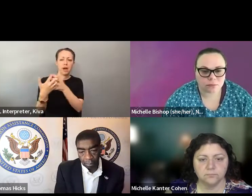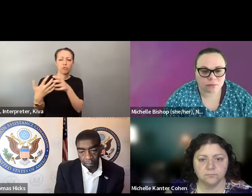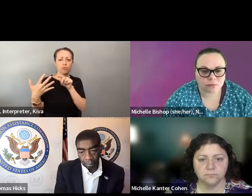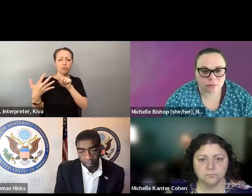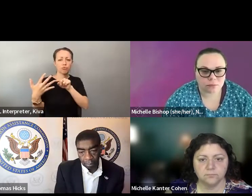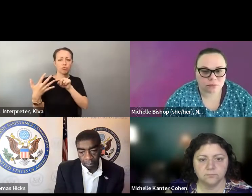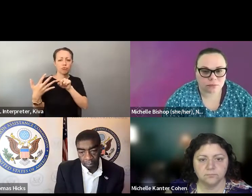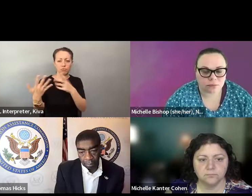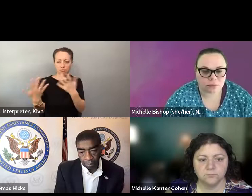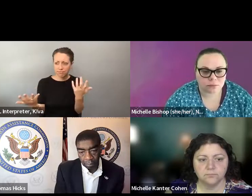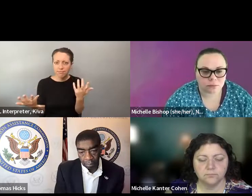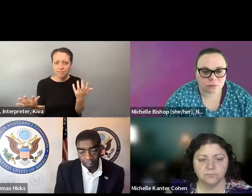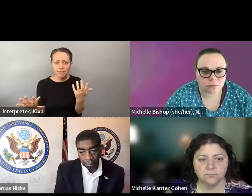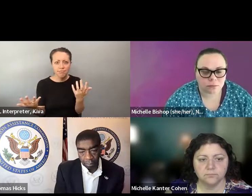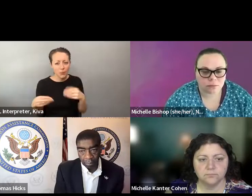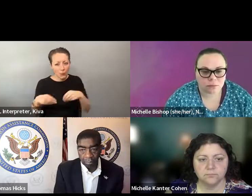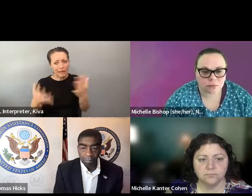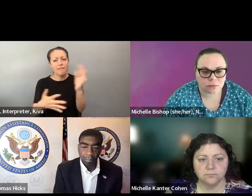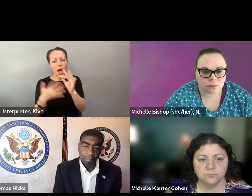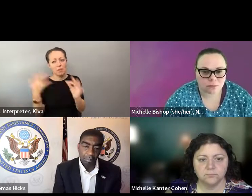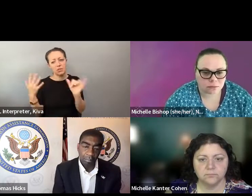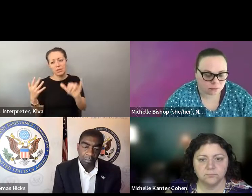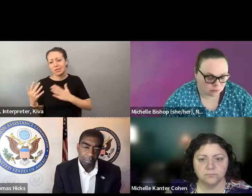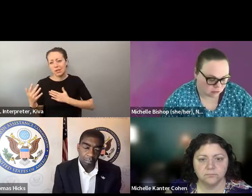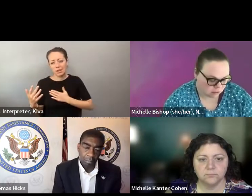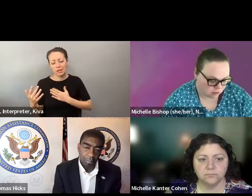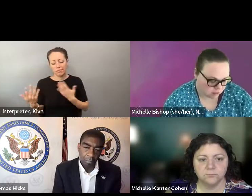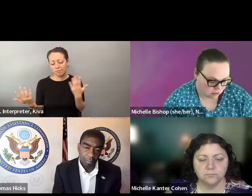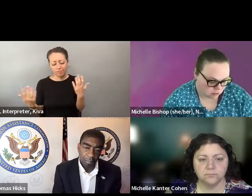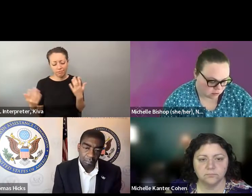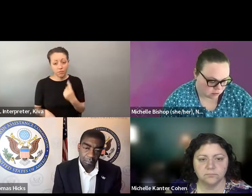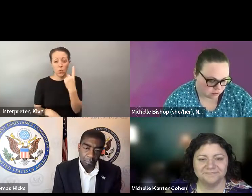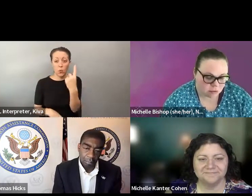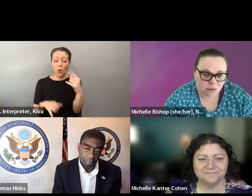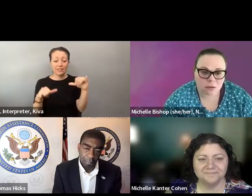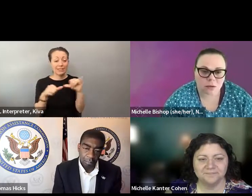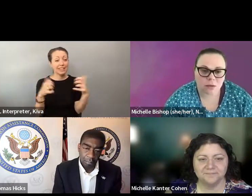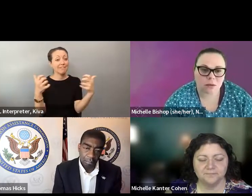will find a good method that works for him or herself.